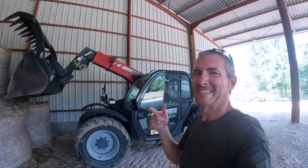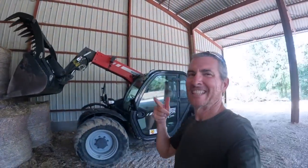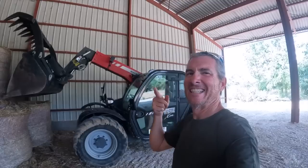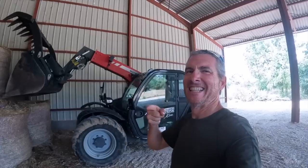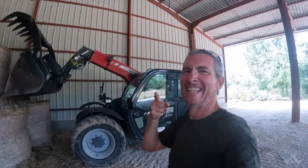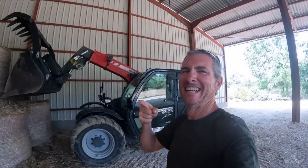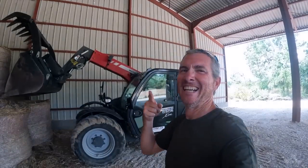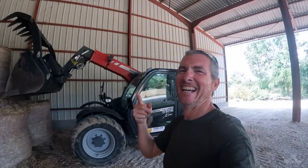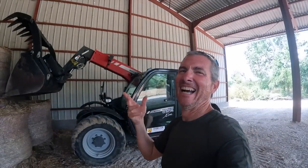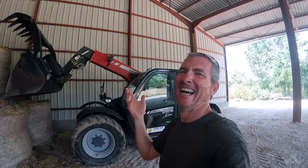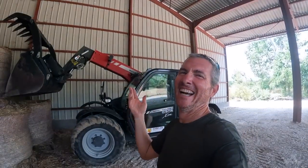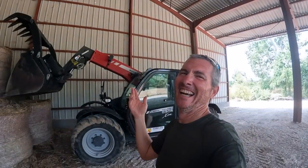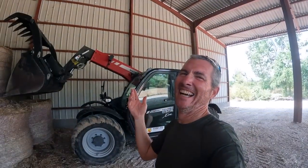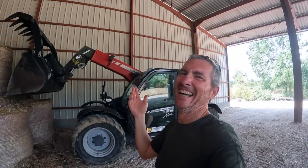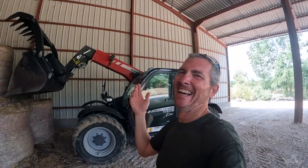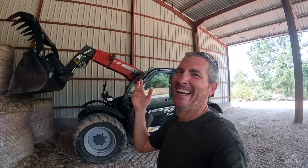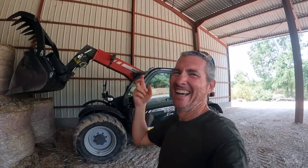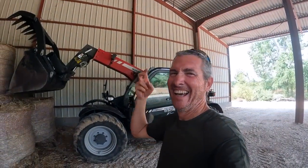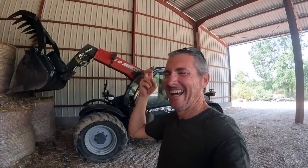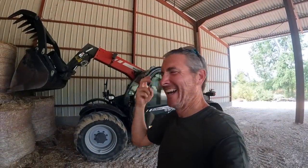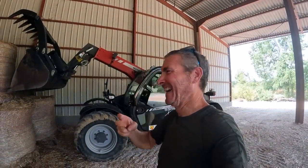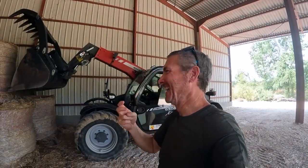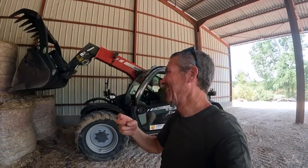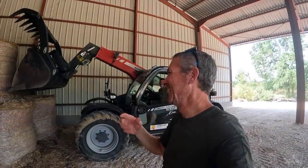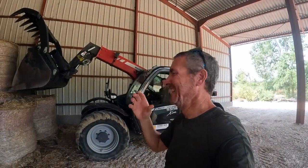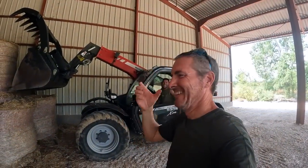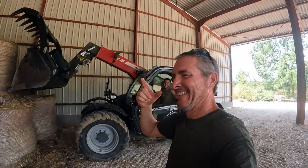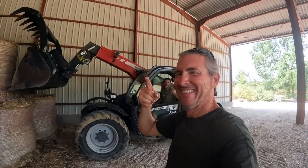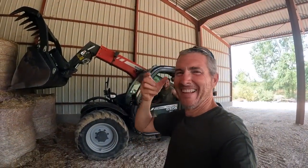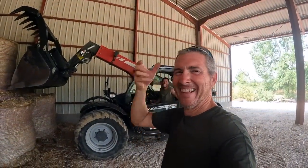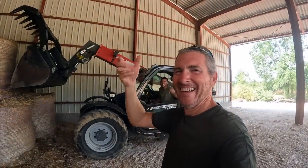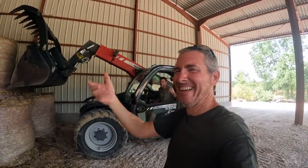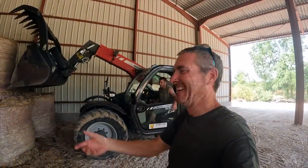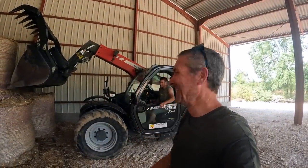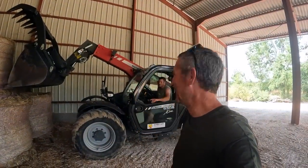That’s funny, it’s a struggle. It’s tough, one fell over.